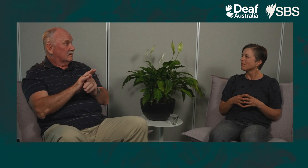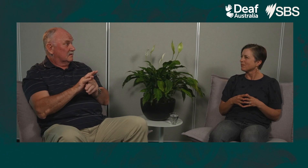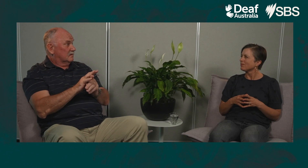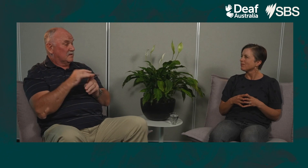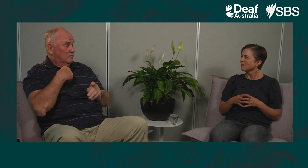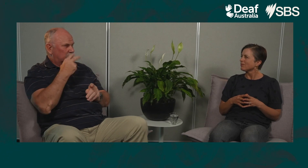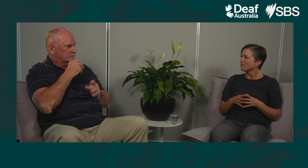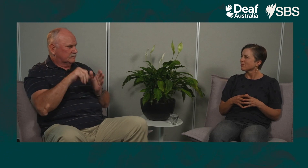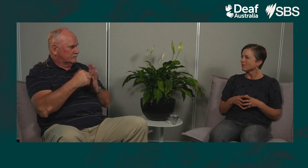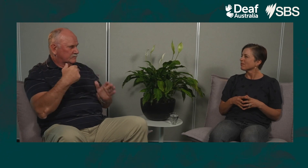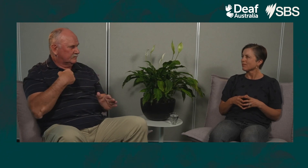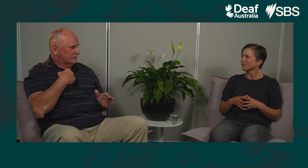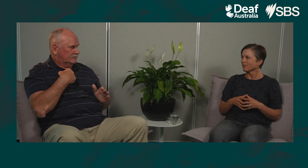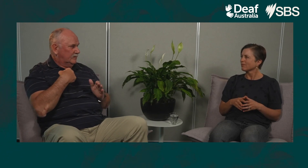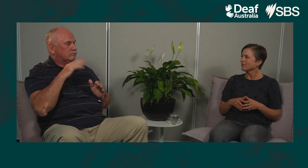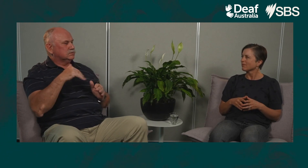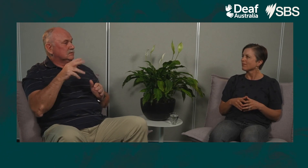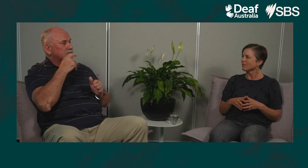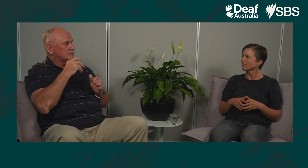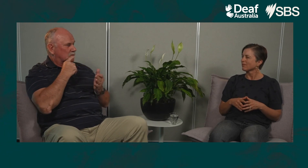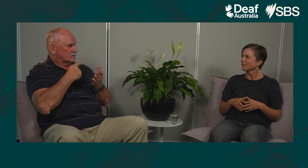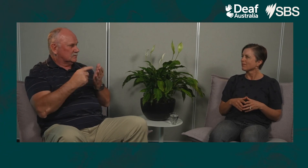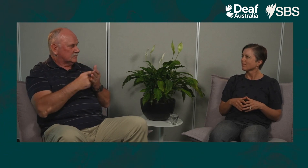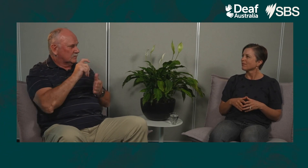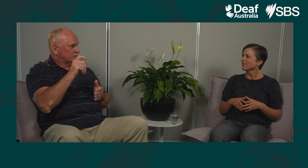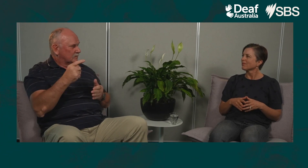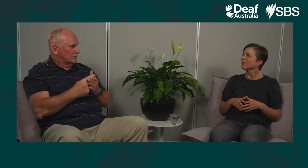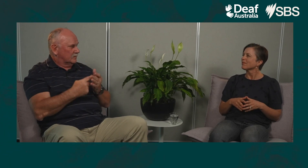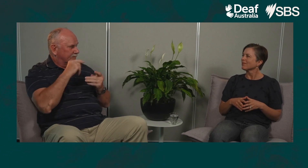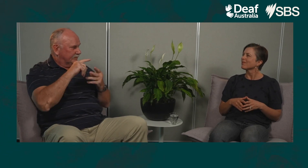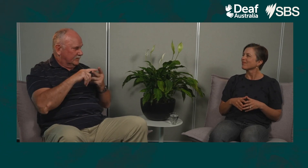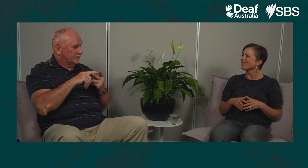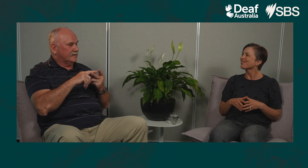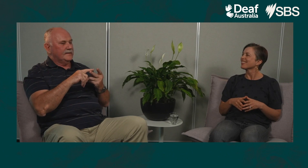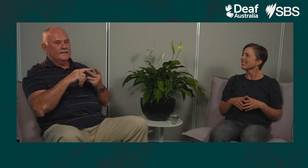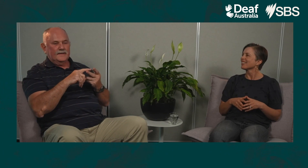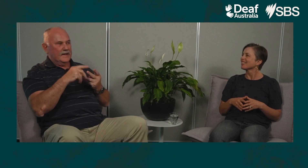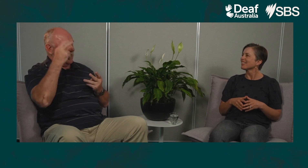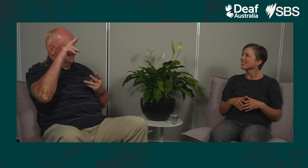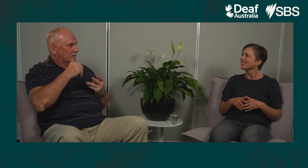being deaf myself I could barely lipread. But I can lipread swear words I must say